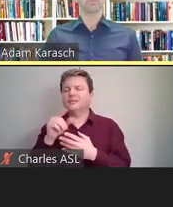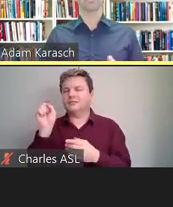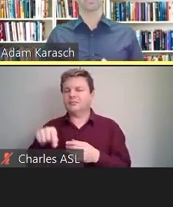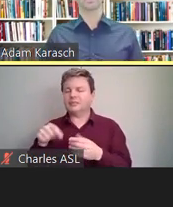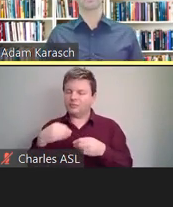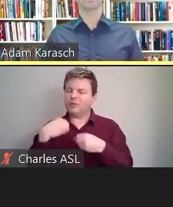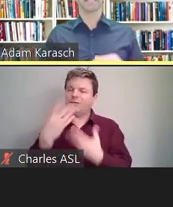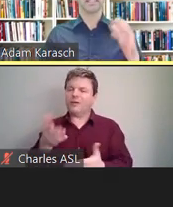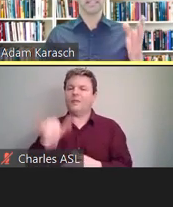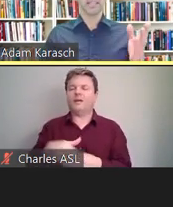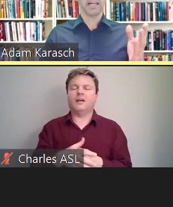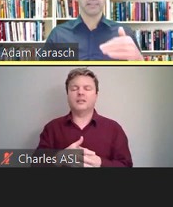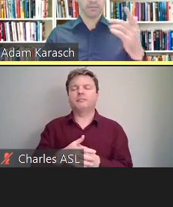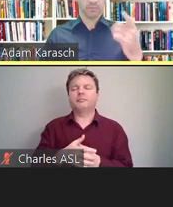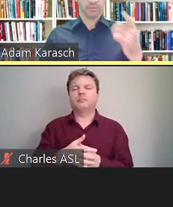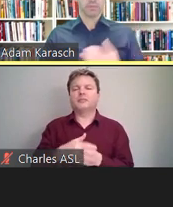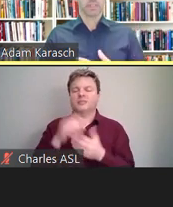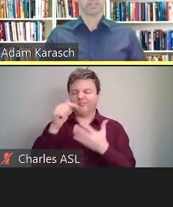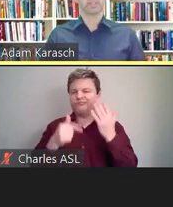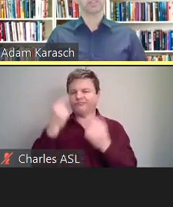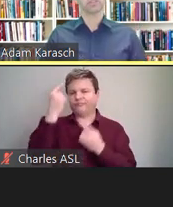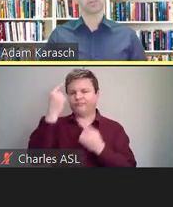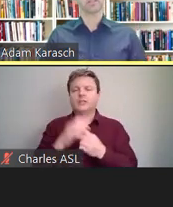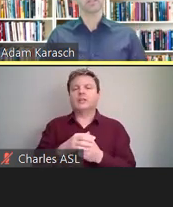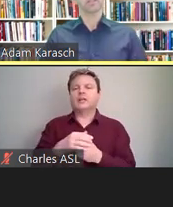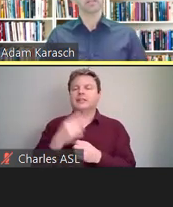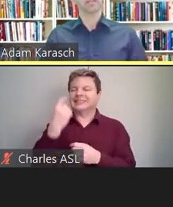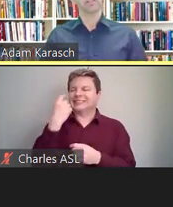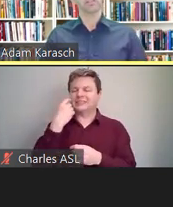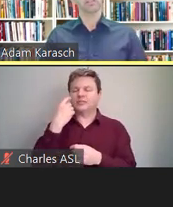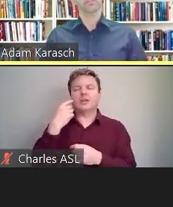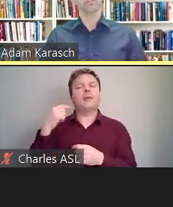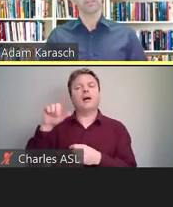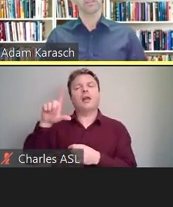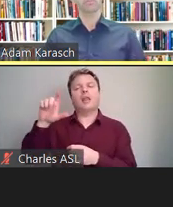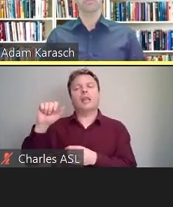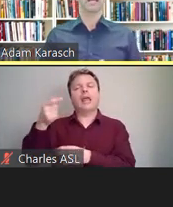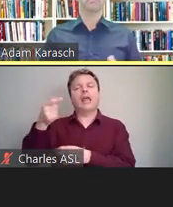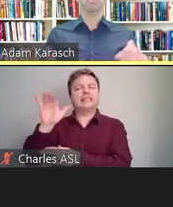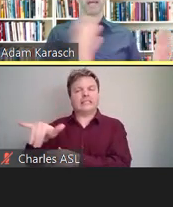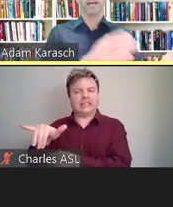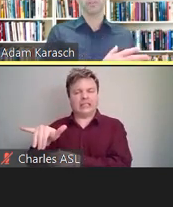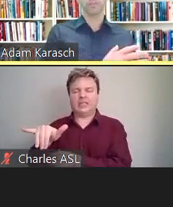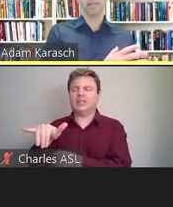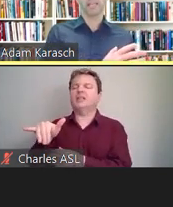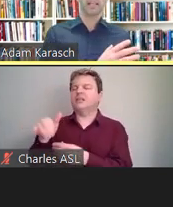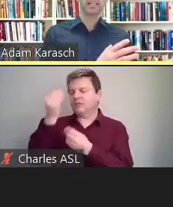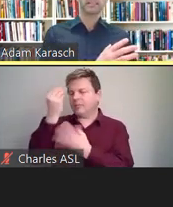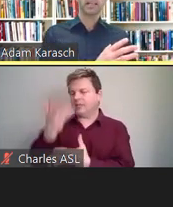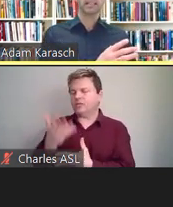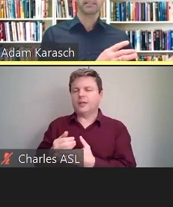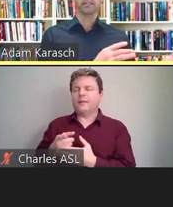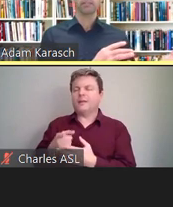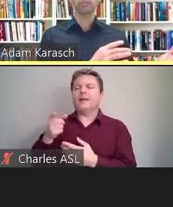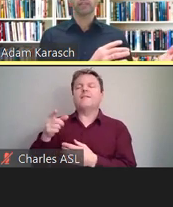Regarding legacy content-- which I just touched on-- that you may not be bound to making legacy content fully